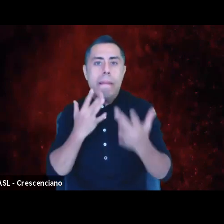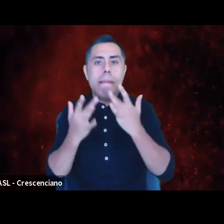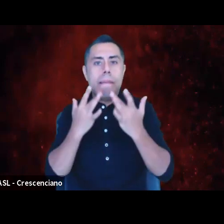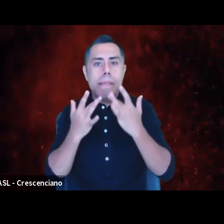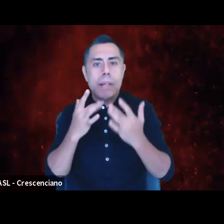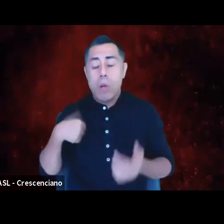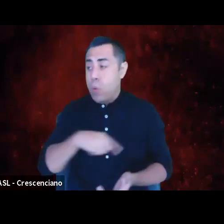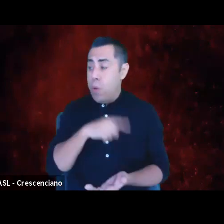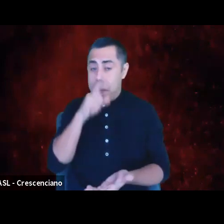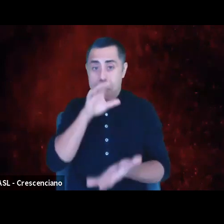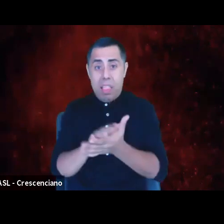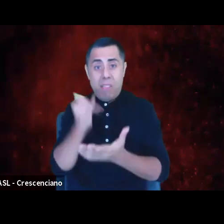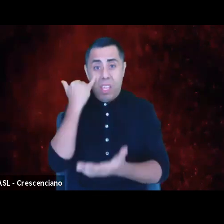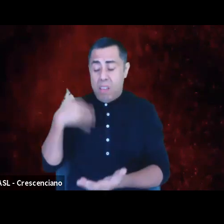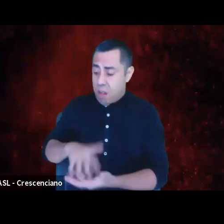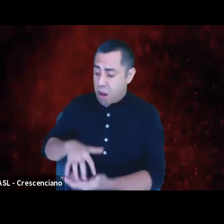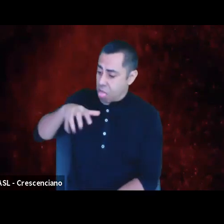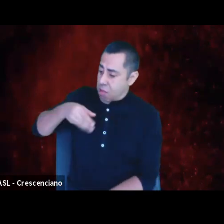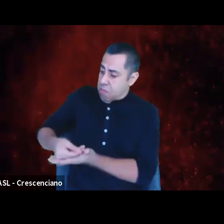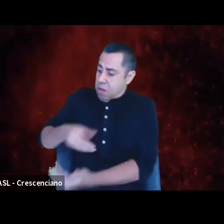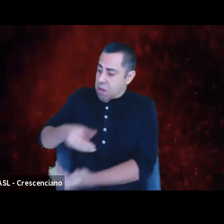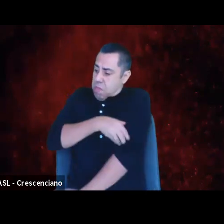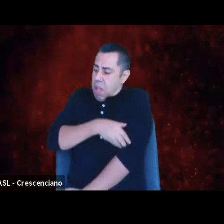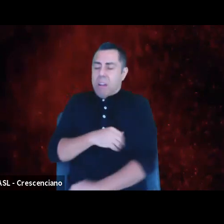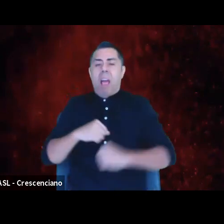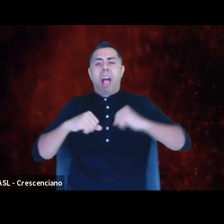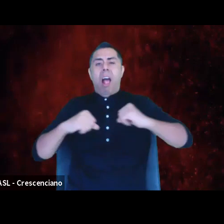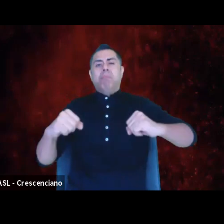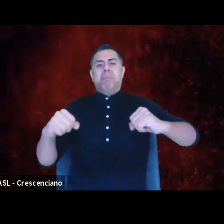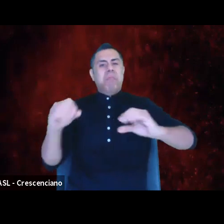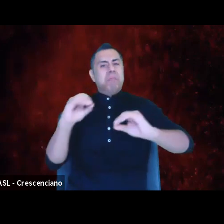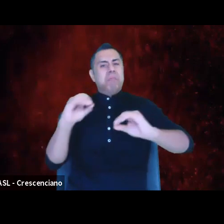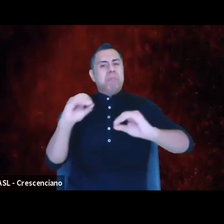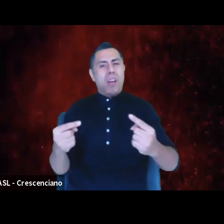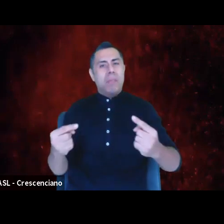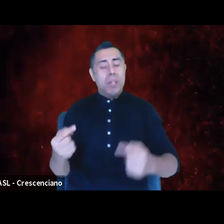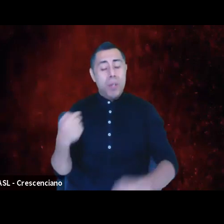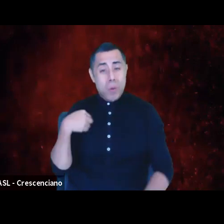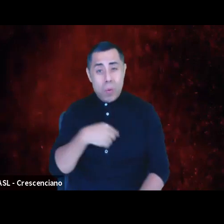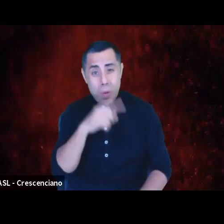impervious to harm . We believe that control and dominance of our spheres